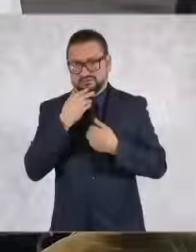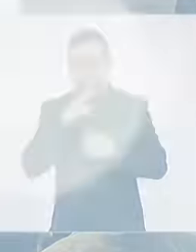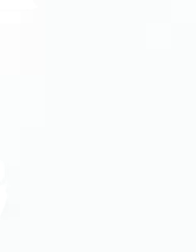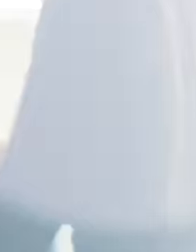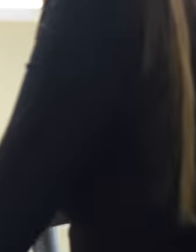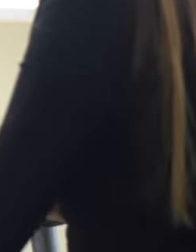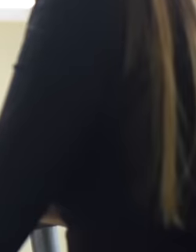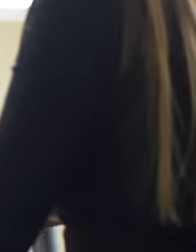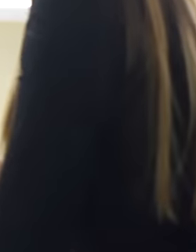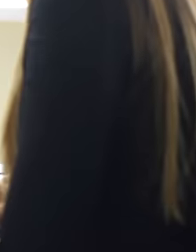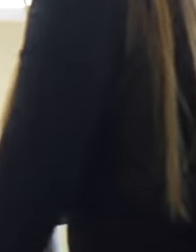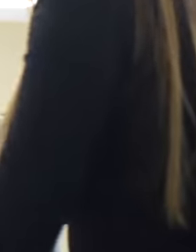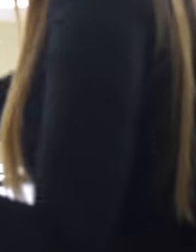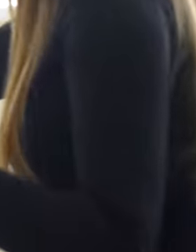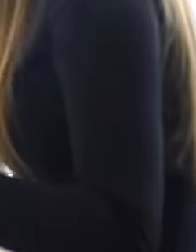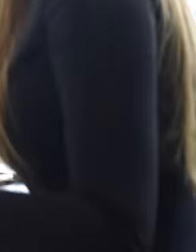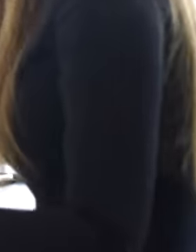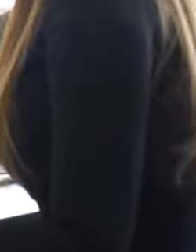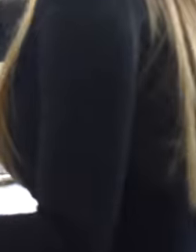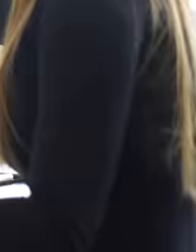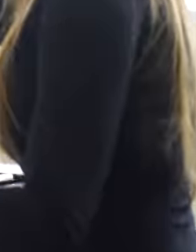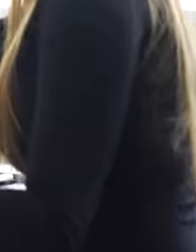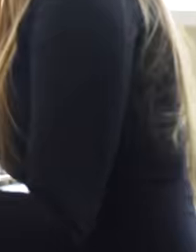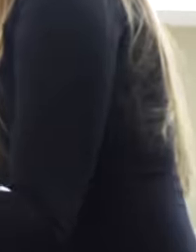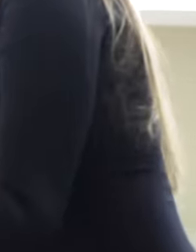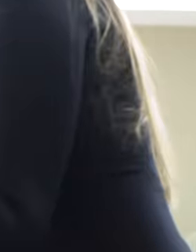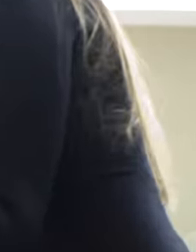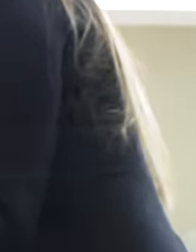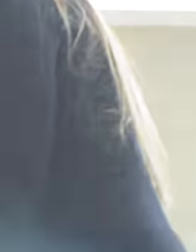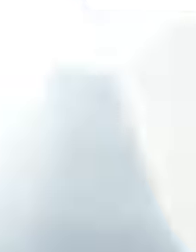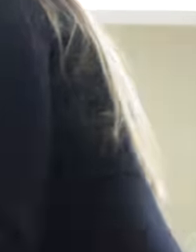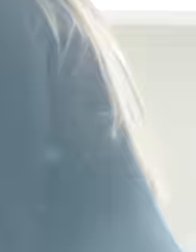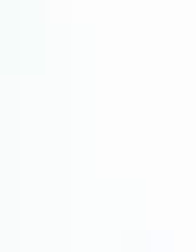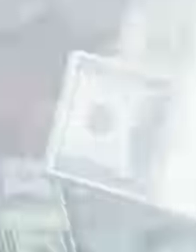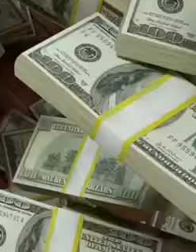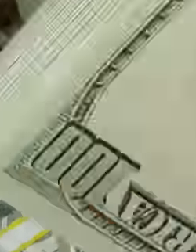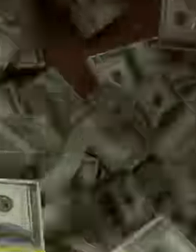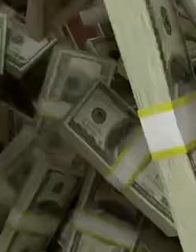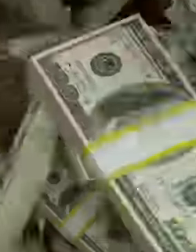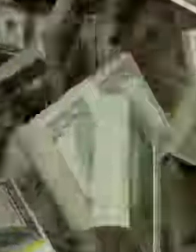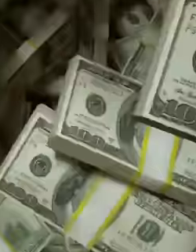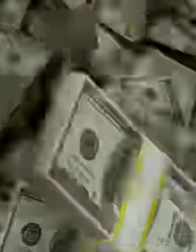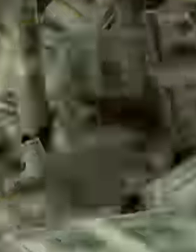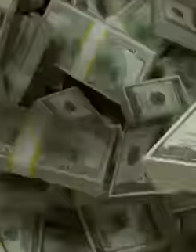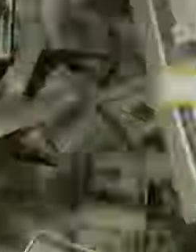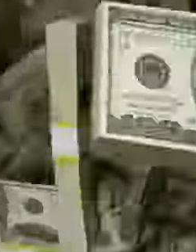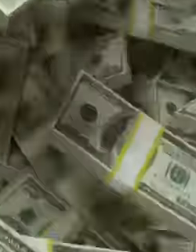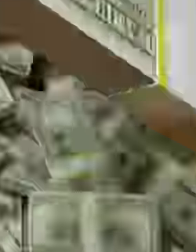and for all those gringo businessmen who only seek to generate wealth for themselves.